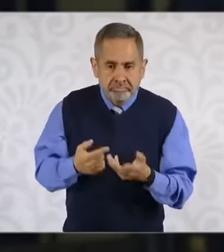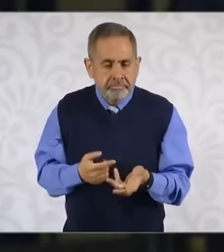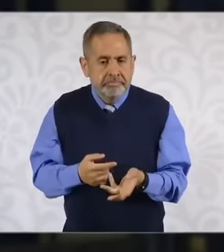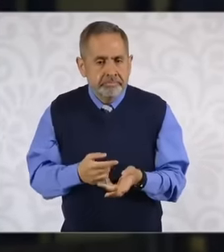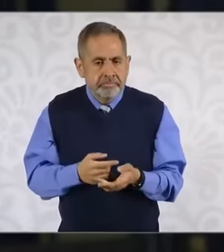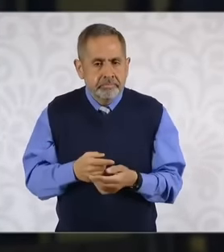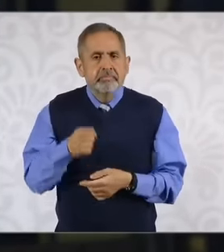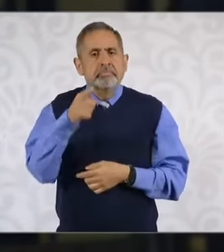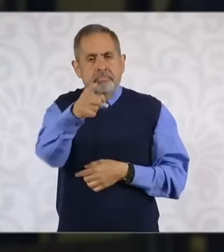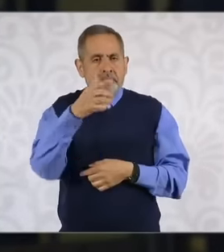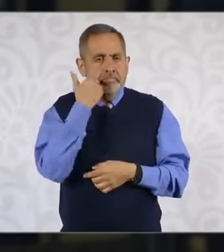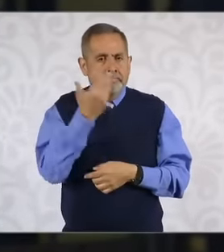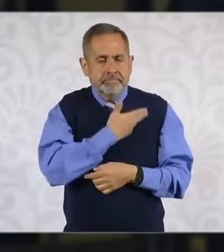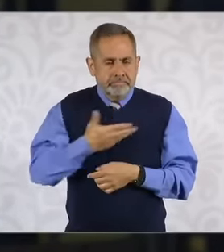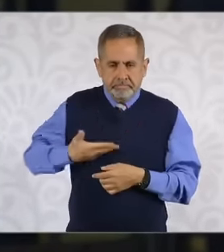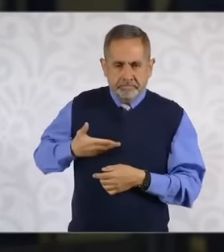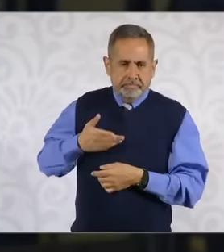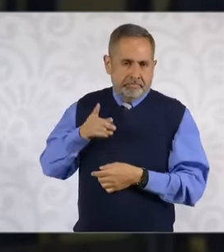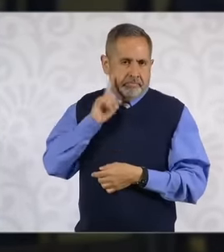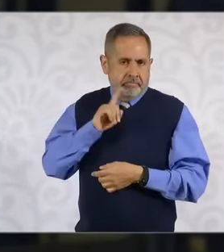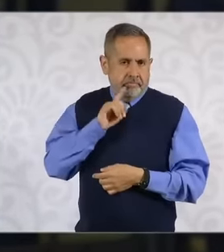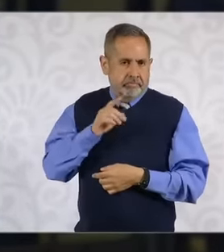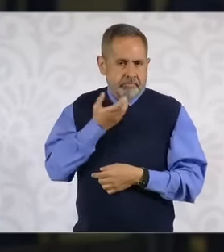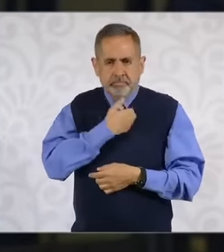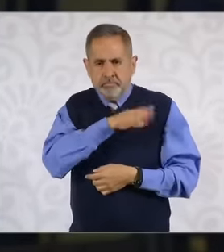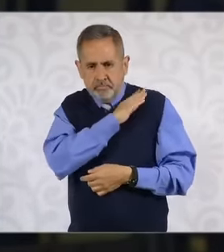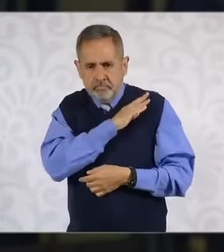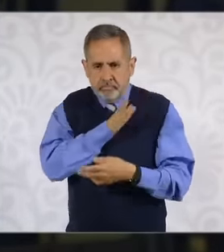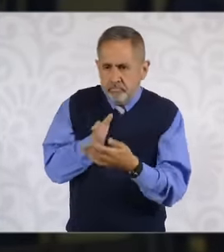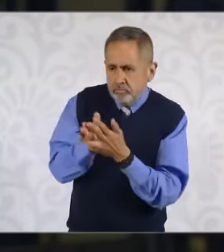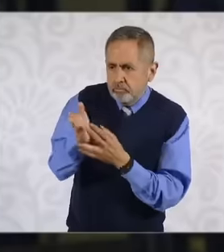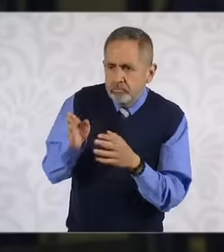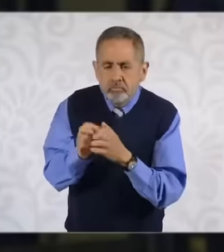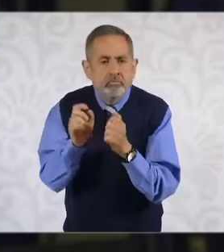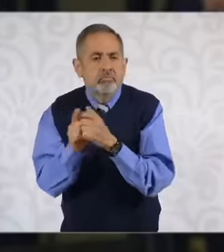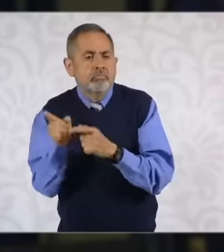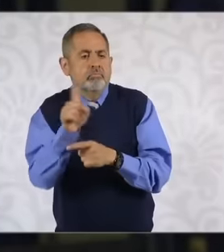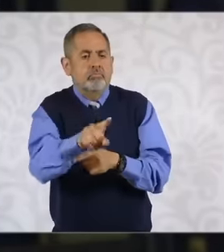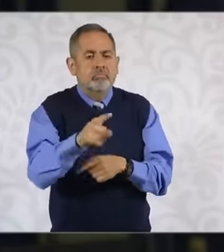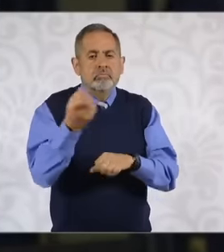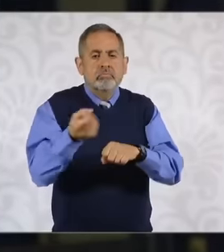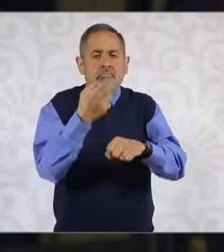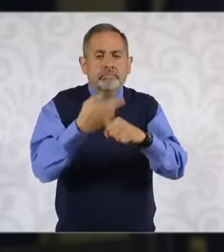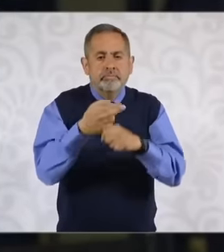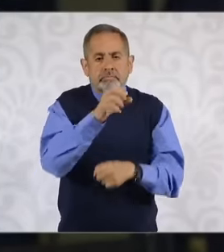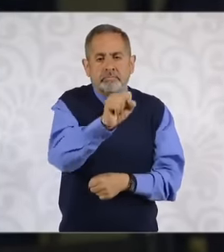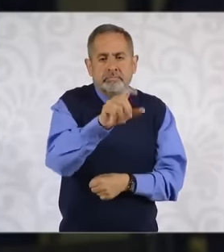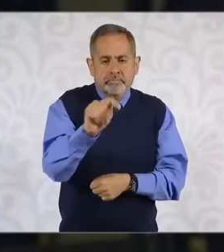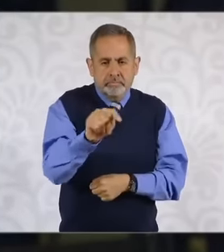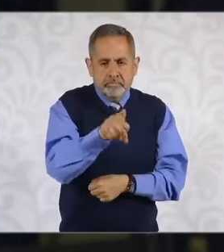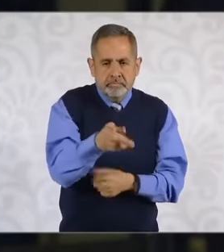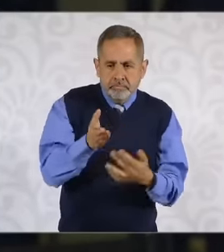your intervention through labor, the Secretary of Labor gave this to you to intervene